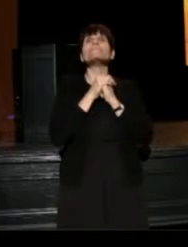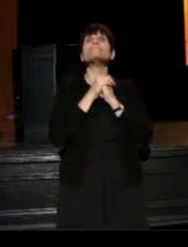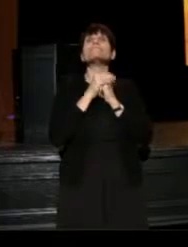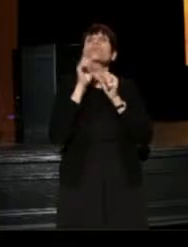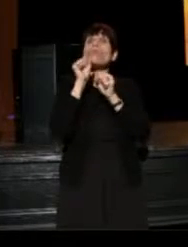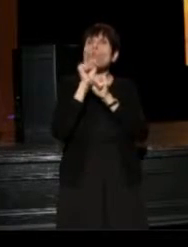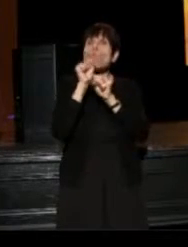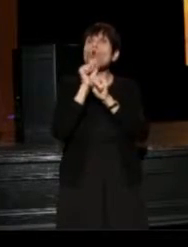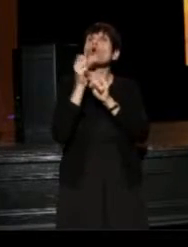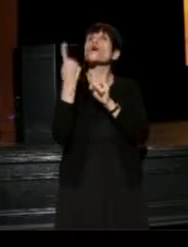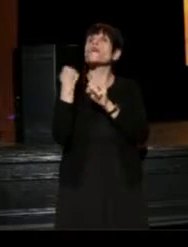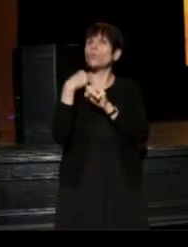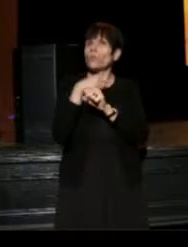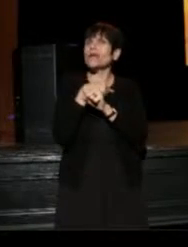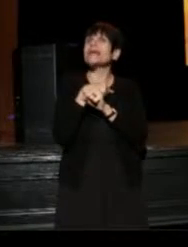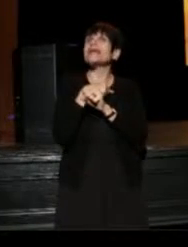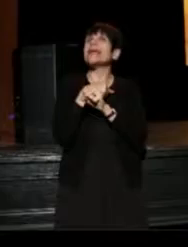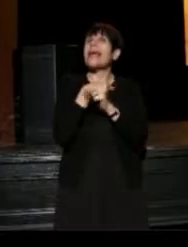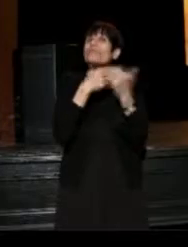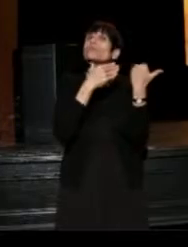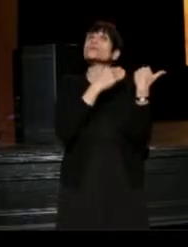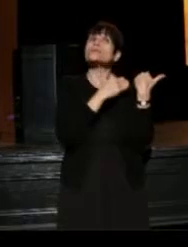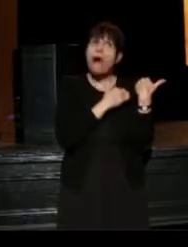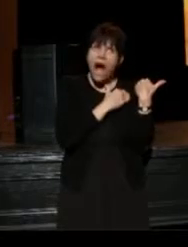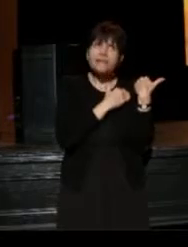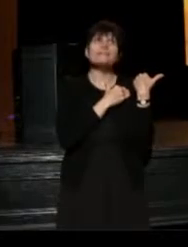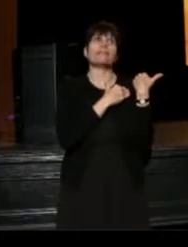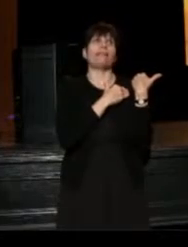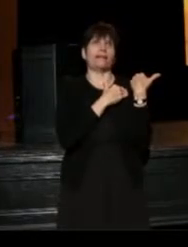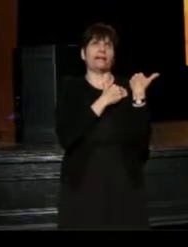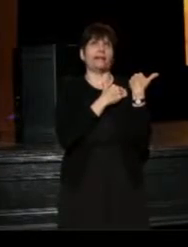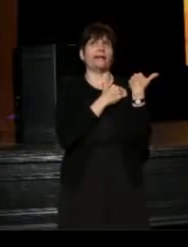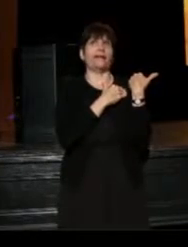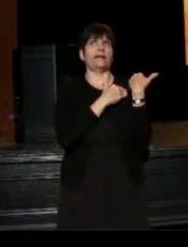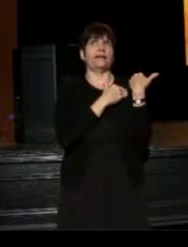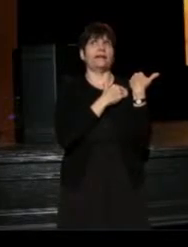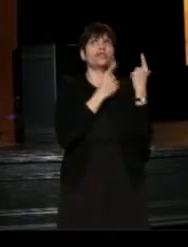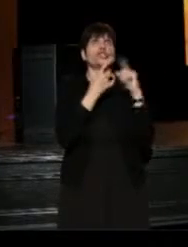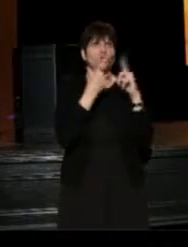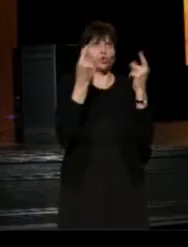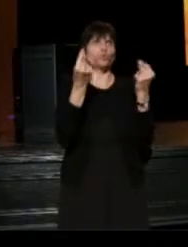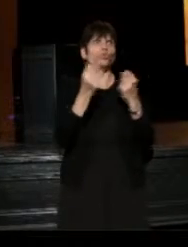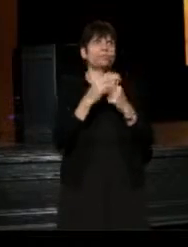The work that we have a responsibility to do in our community.